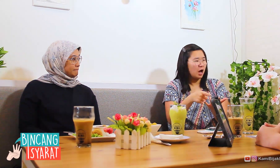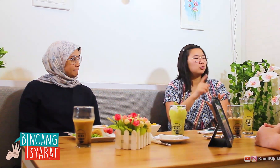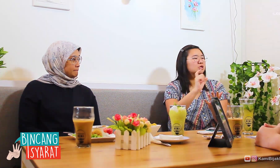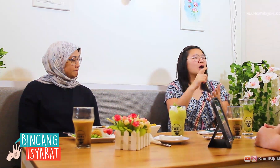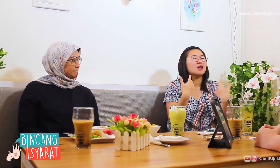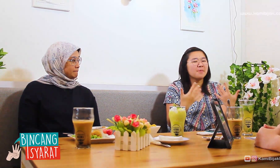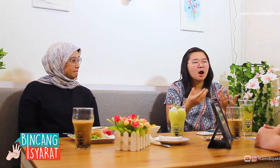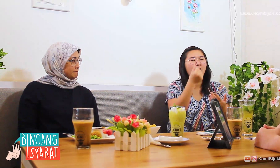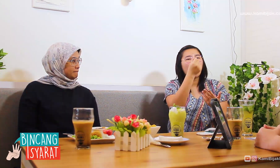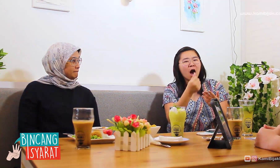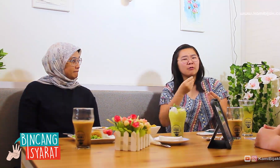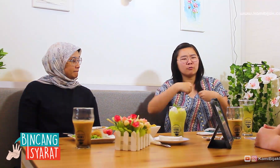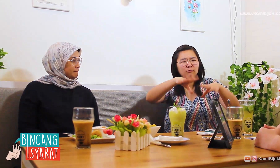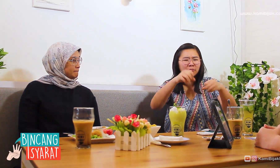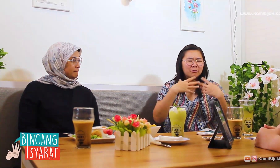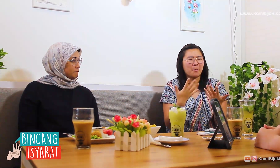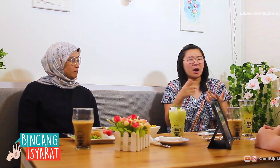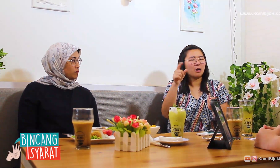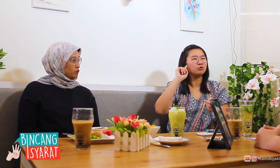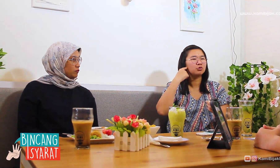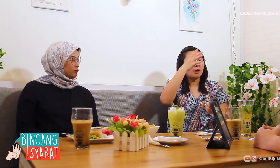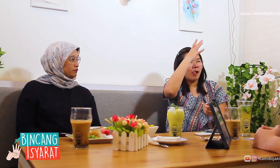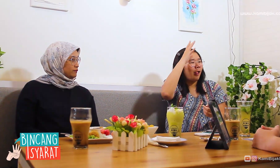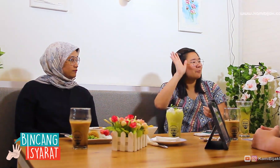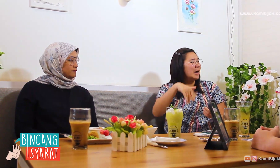That's the way to manage finances. Many Deaf people didn't know this